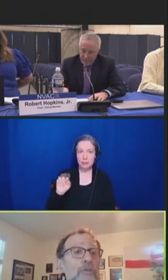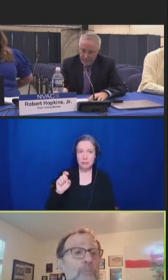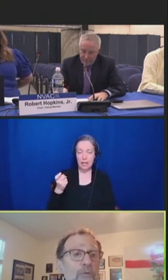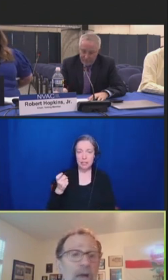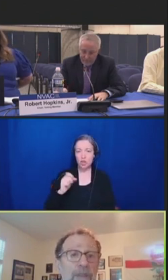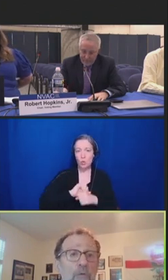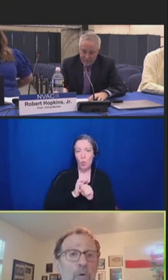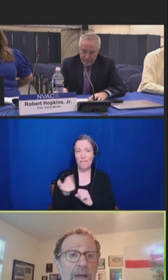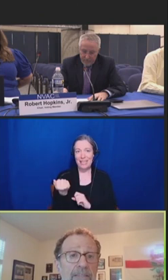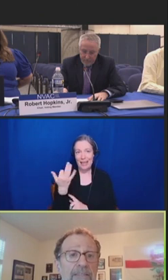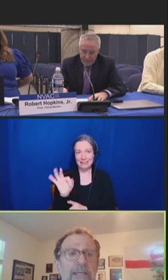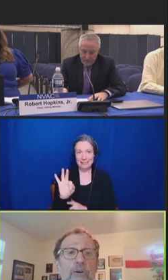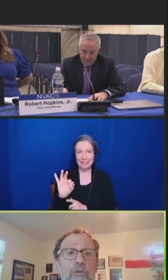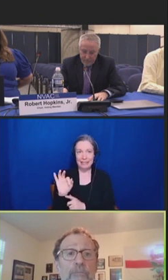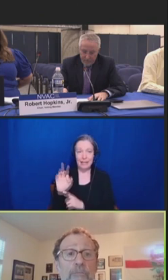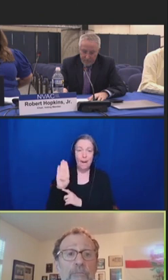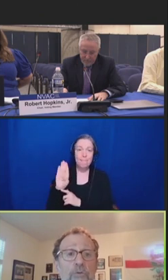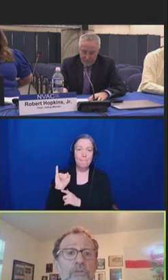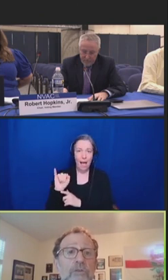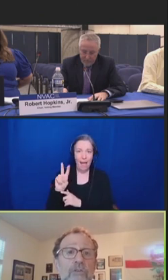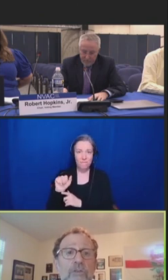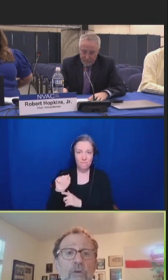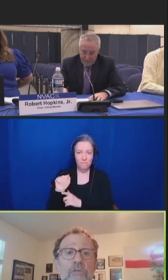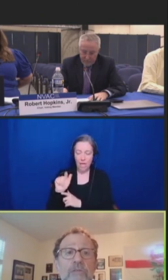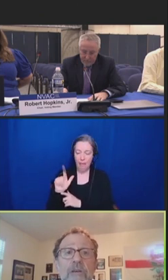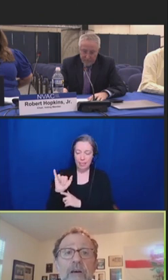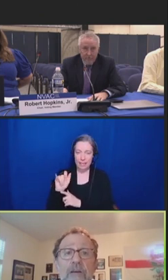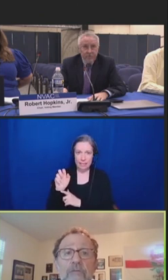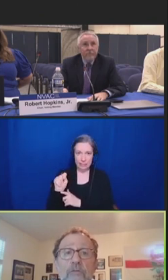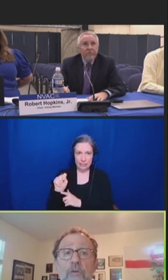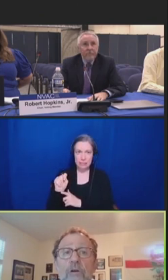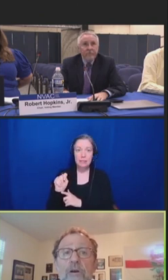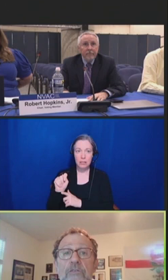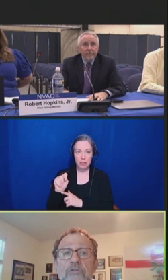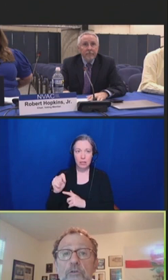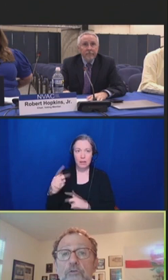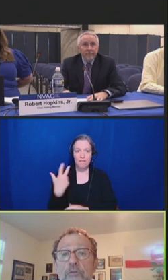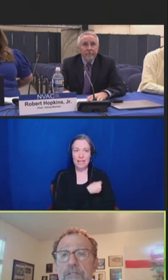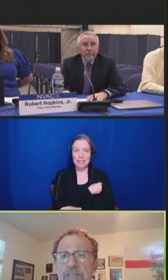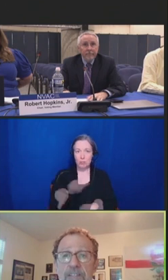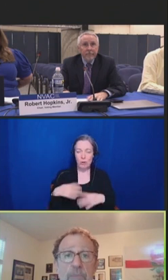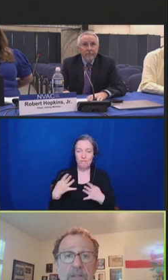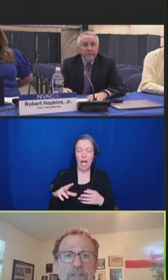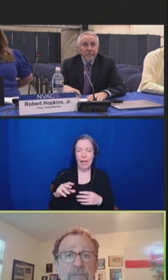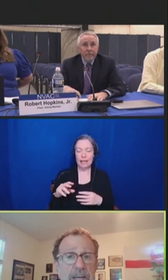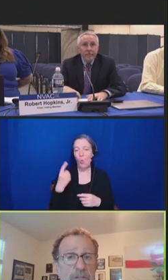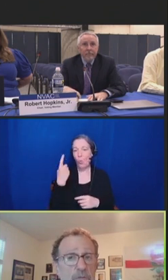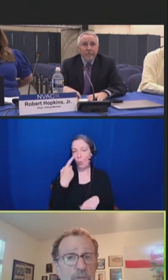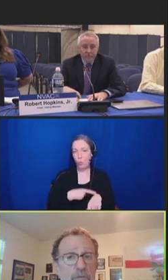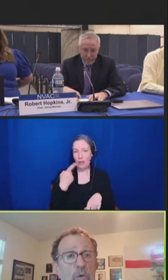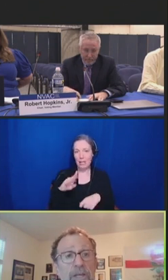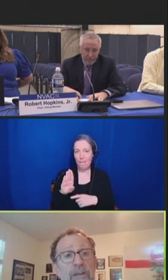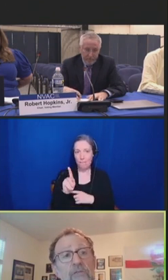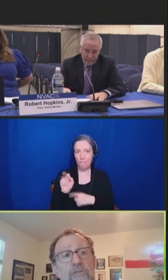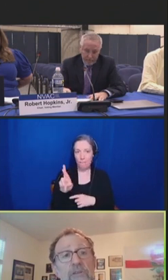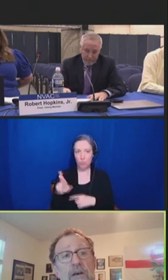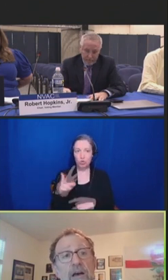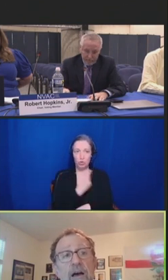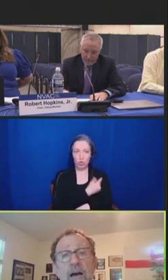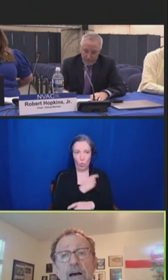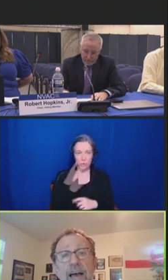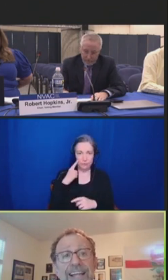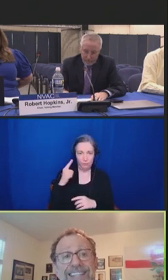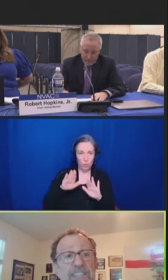to provide for a single booster dose for children 6 months of age through 4 years, at least